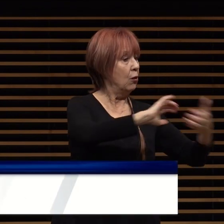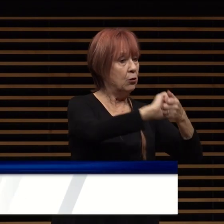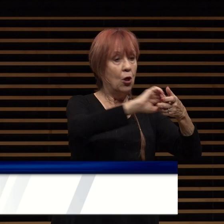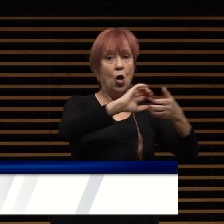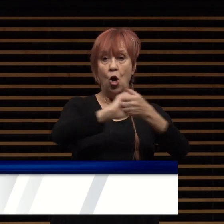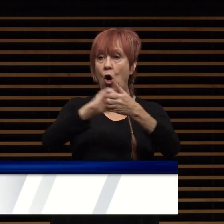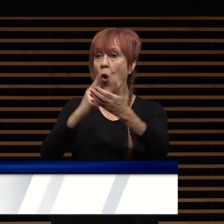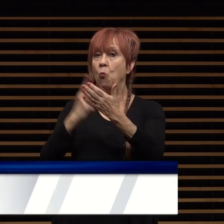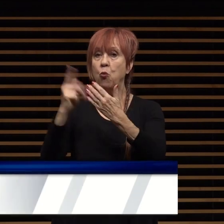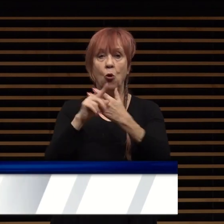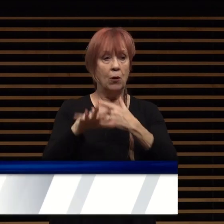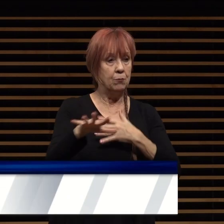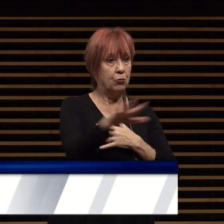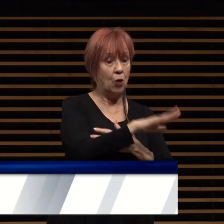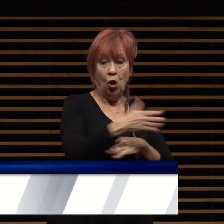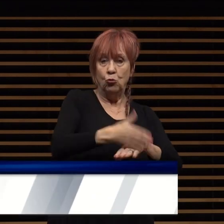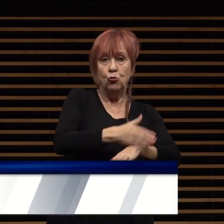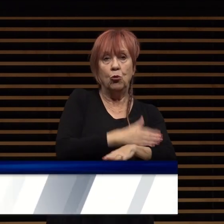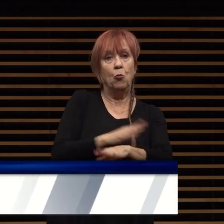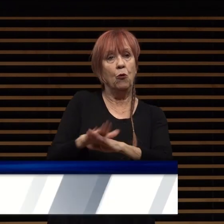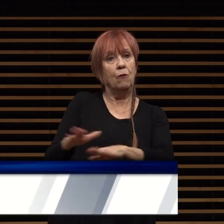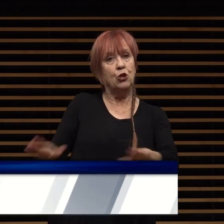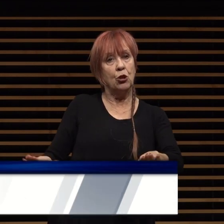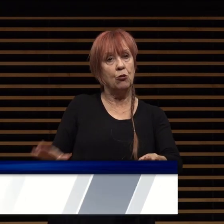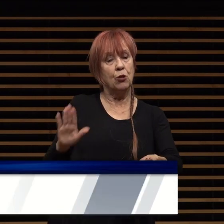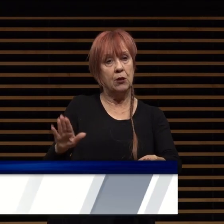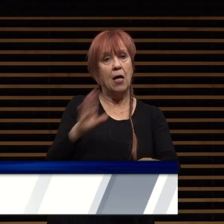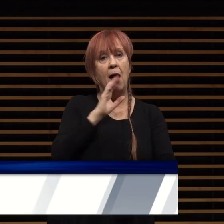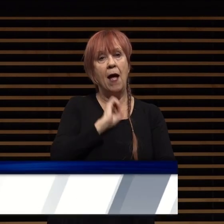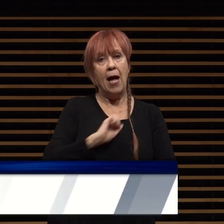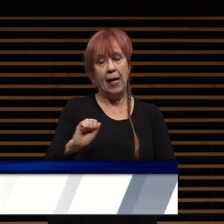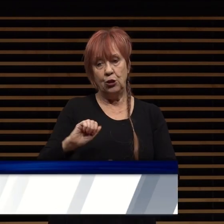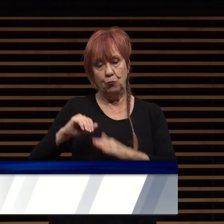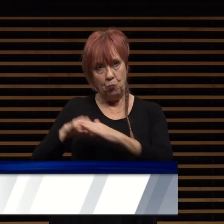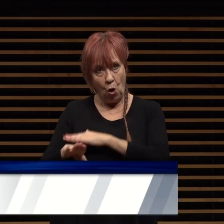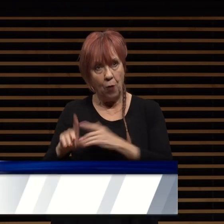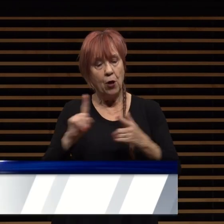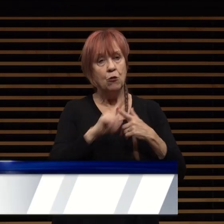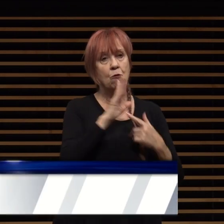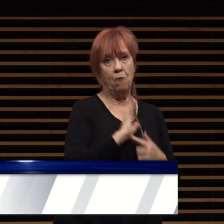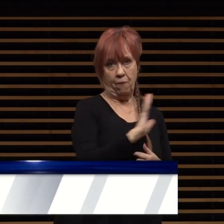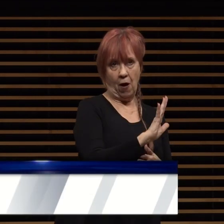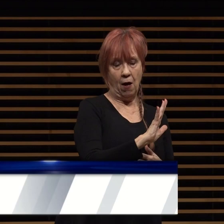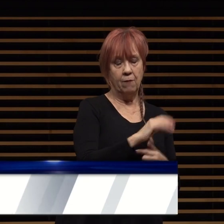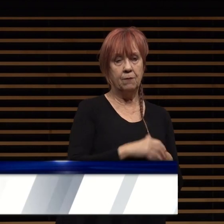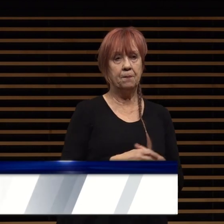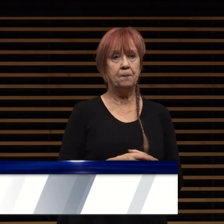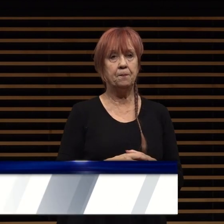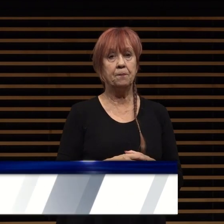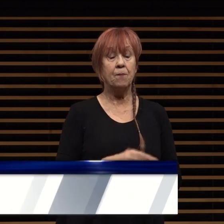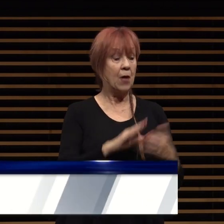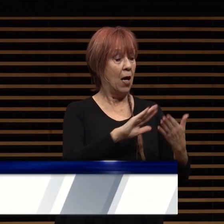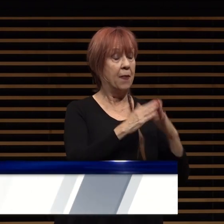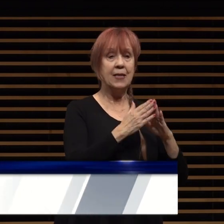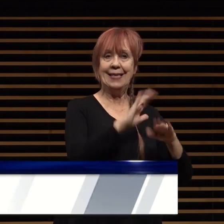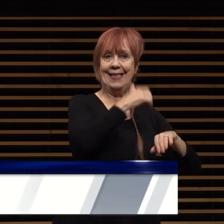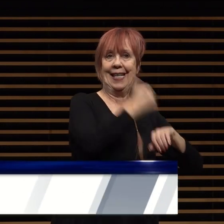improve the lives of children's ages birth to five years in our community the